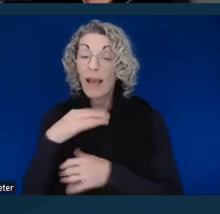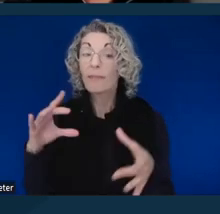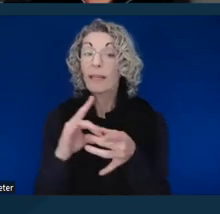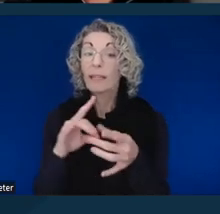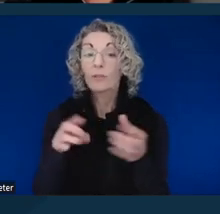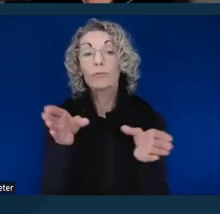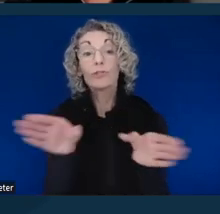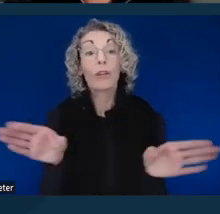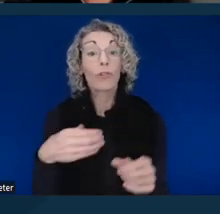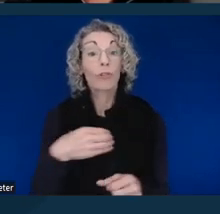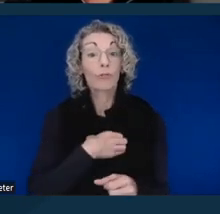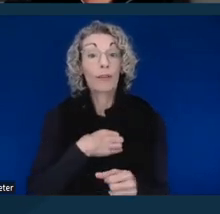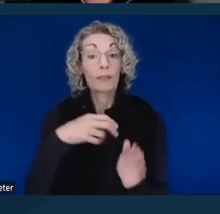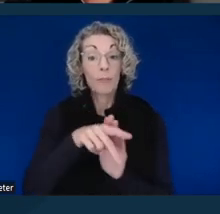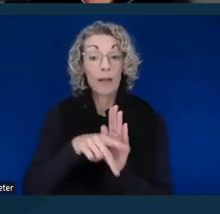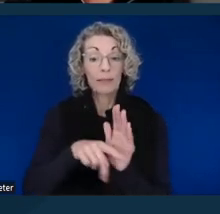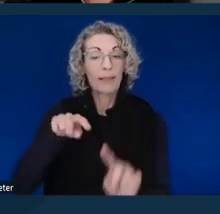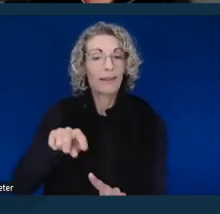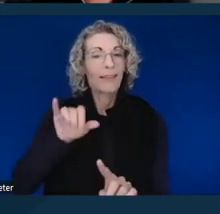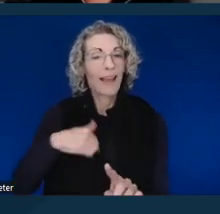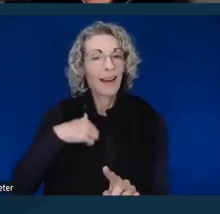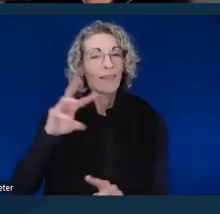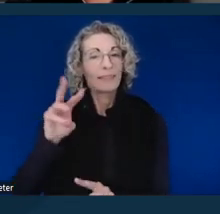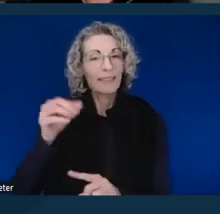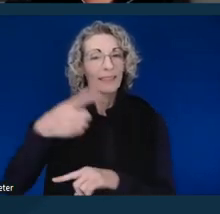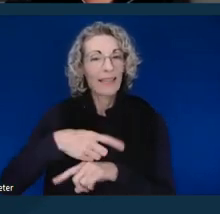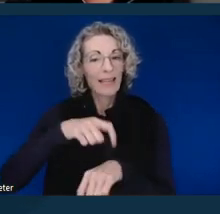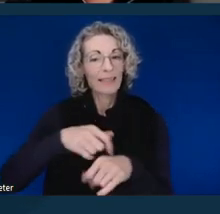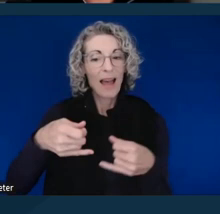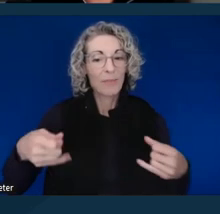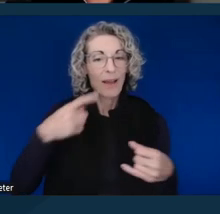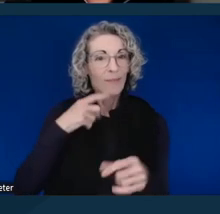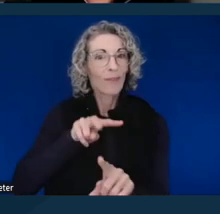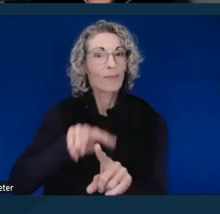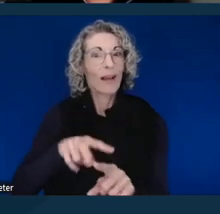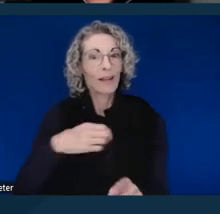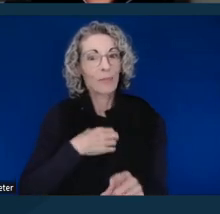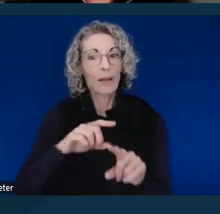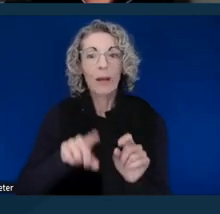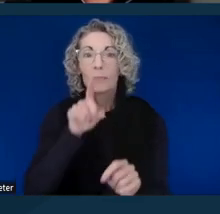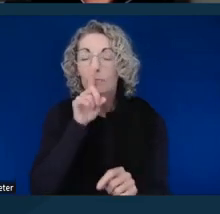which has a 60 day timeline for filing complaints, but provides nothing to advise people of the 10 day timeline